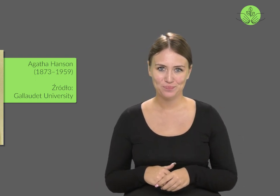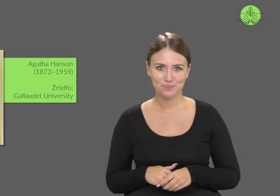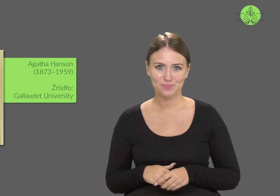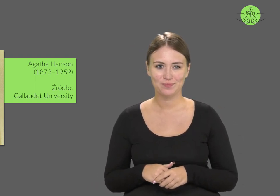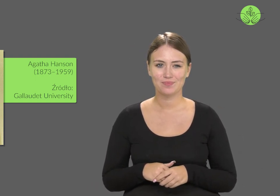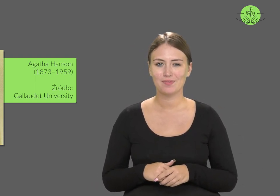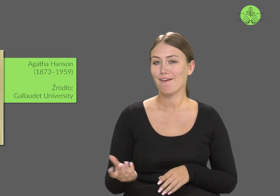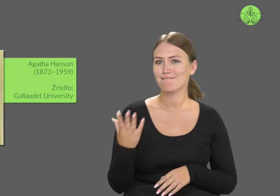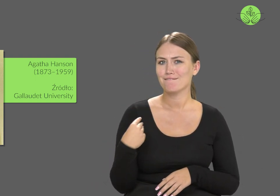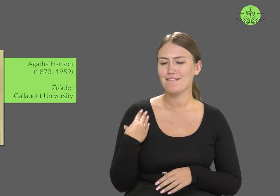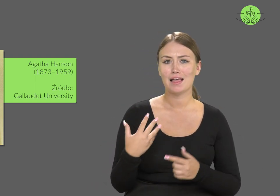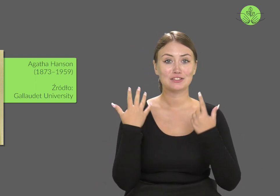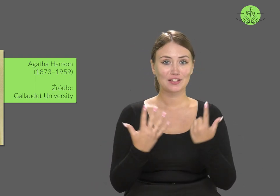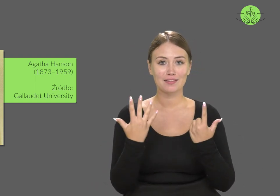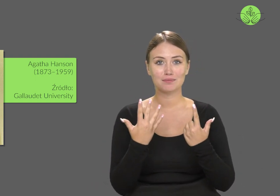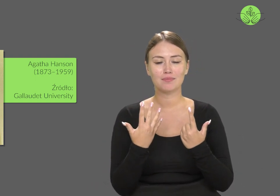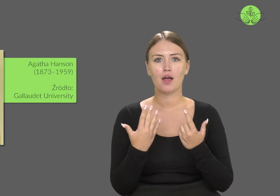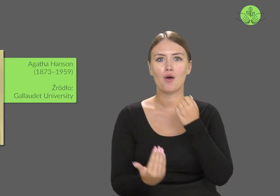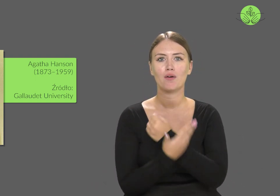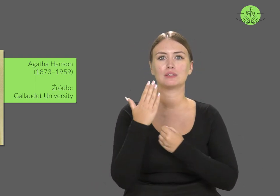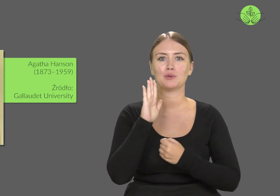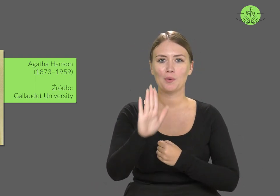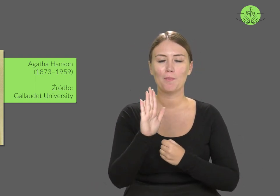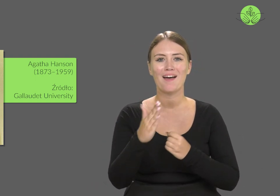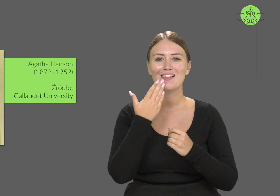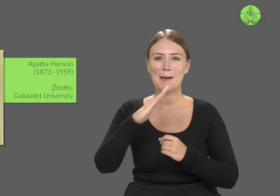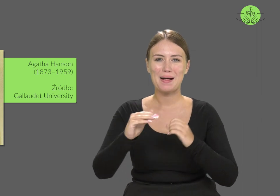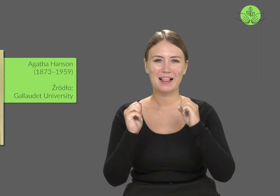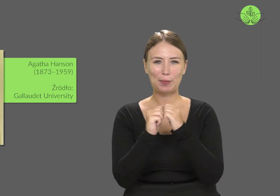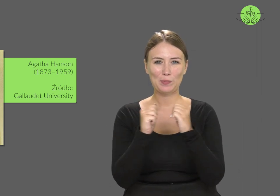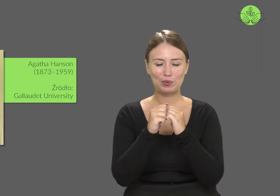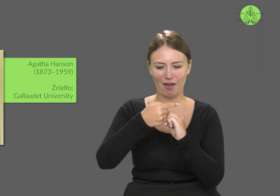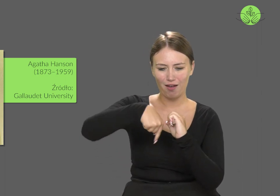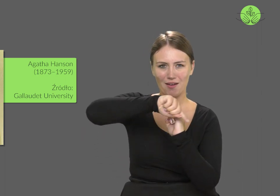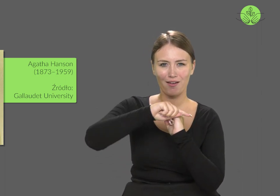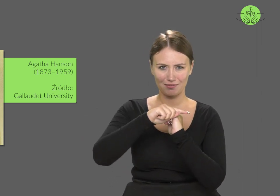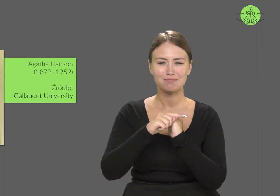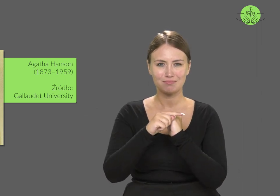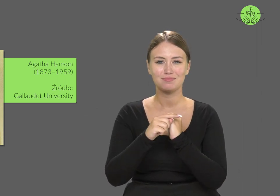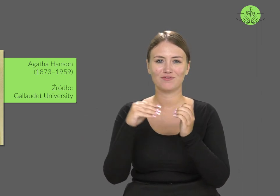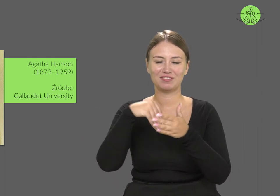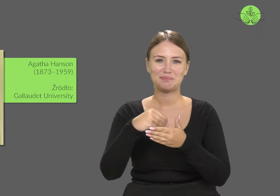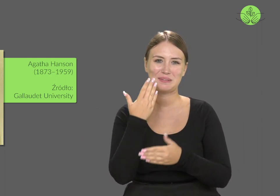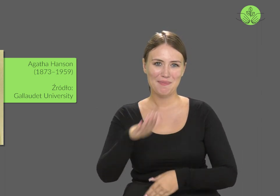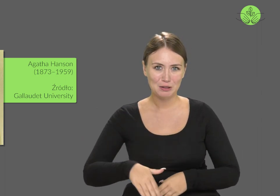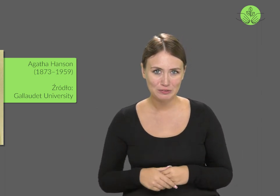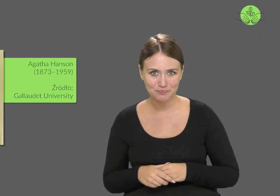At the age of 7, she contracted meningitis.